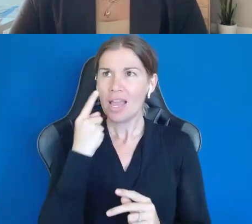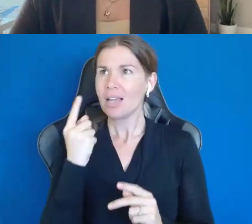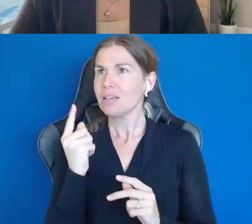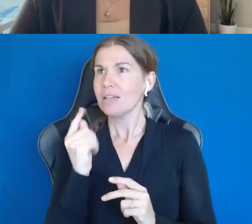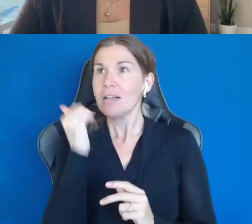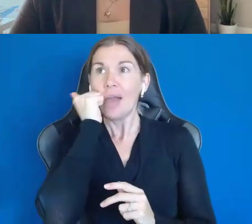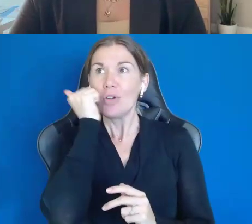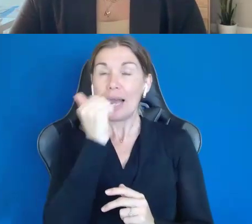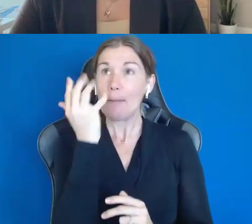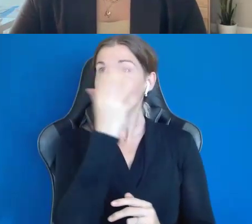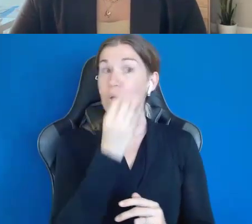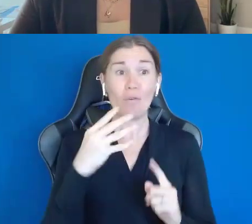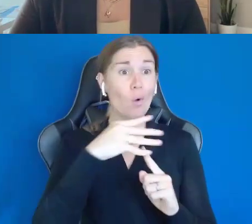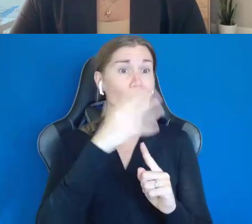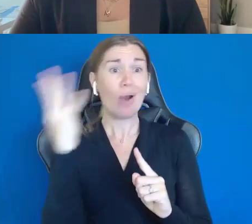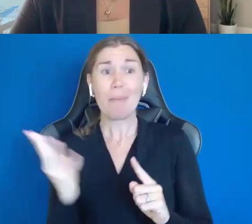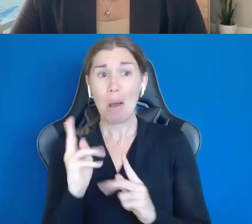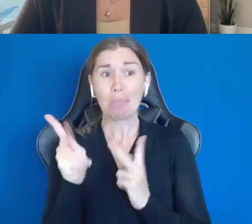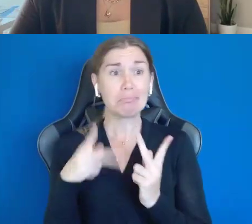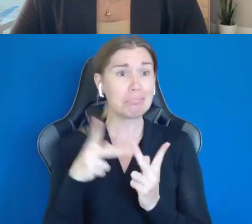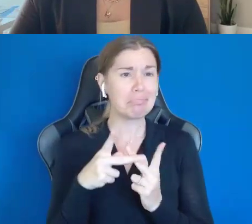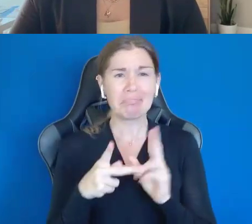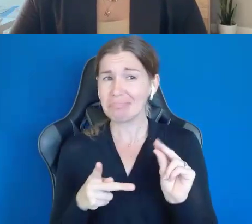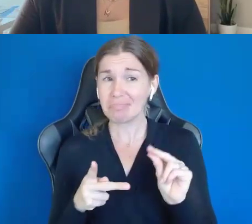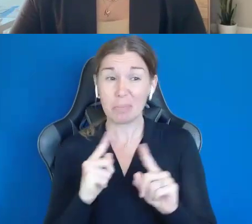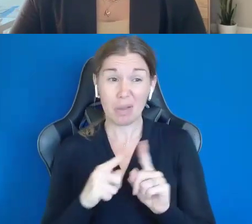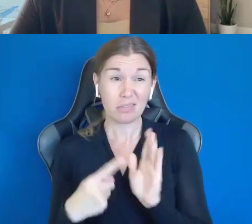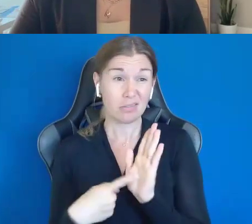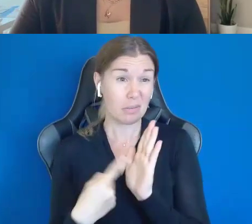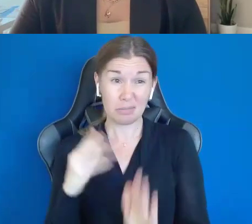It's not. There are some days where Michael's like, "I don't want to go."